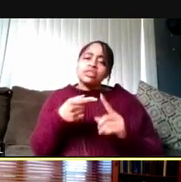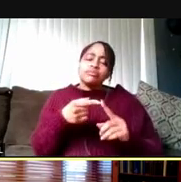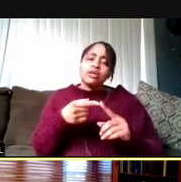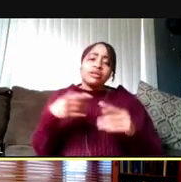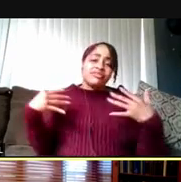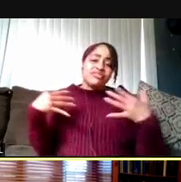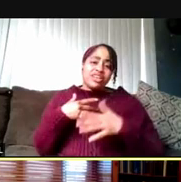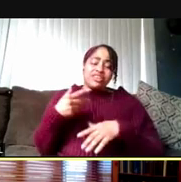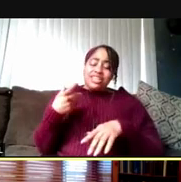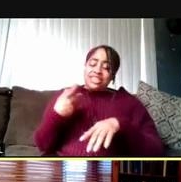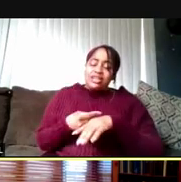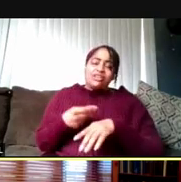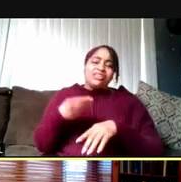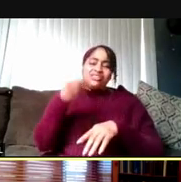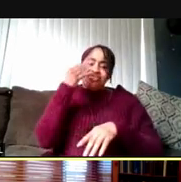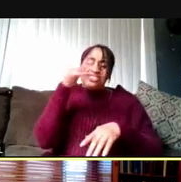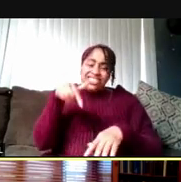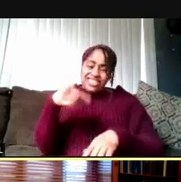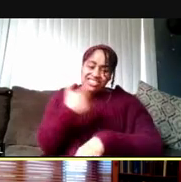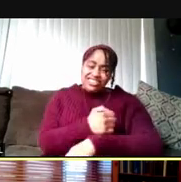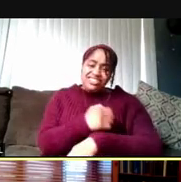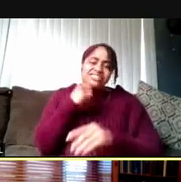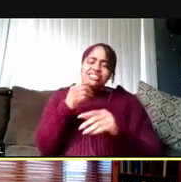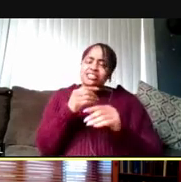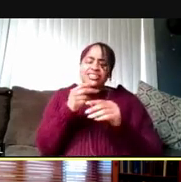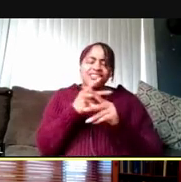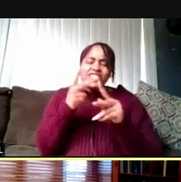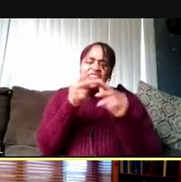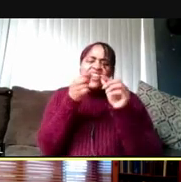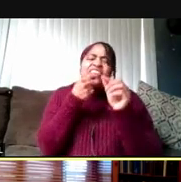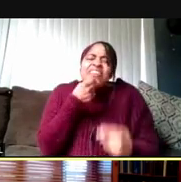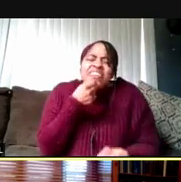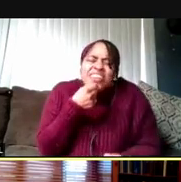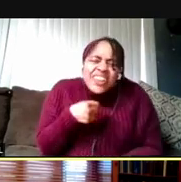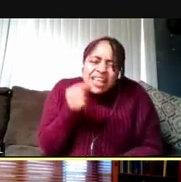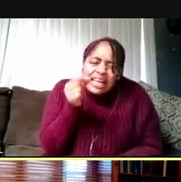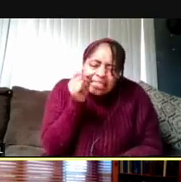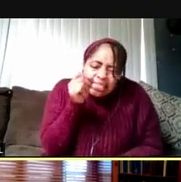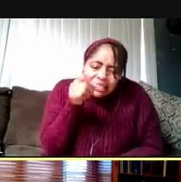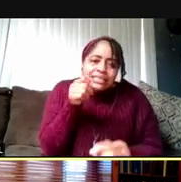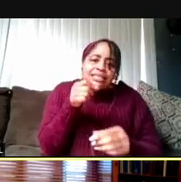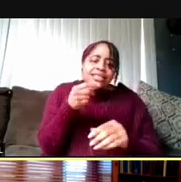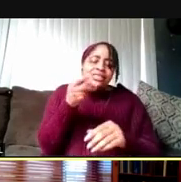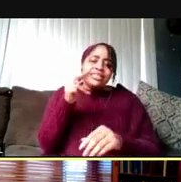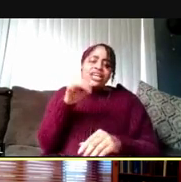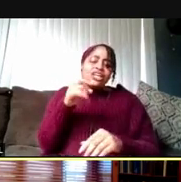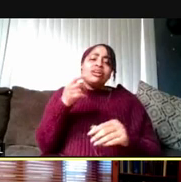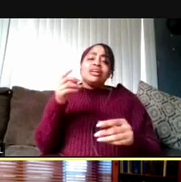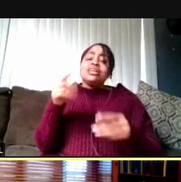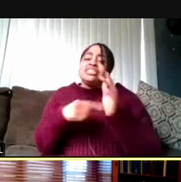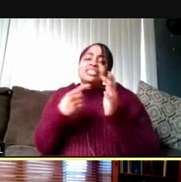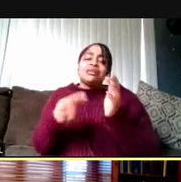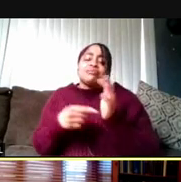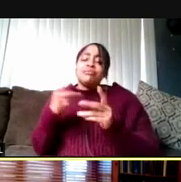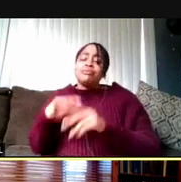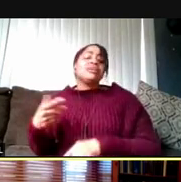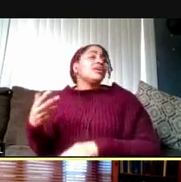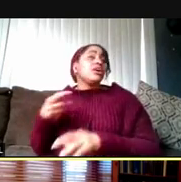the skinniest needles that ever get used. And before you know it, it's done. Some people look over at the person doing the vaccination and say, "Okay, I'm ready now."